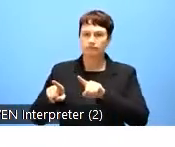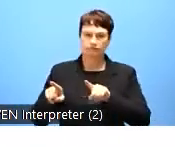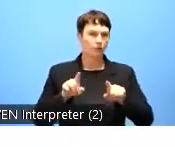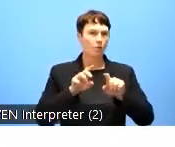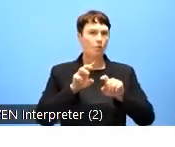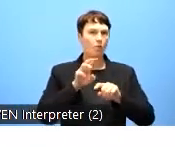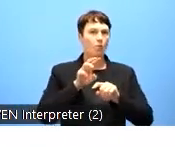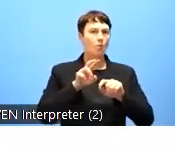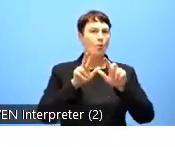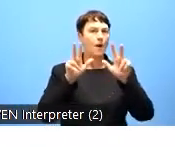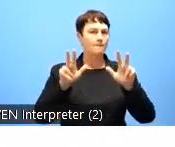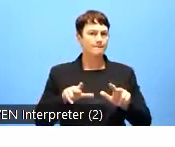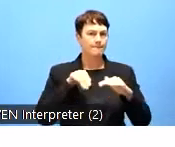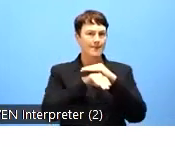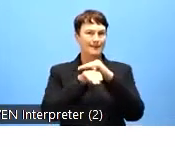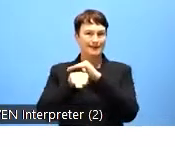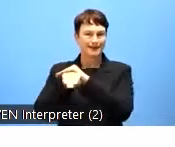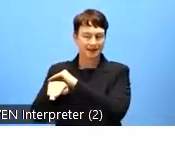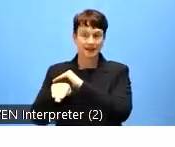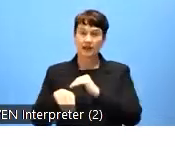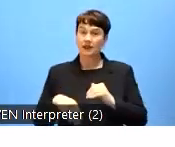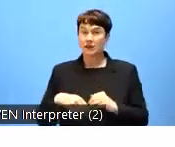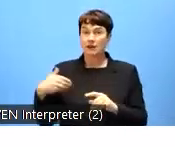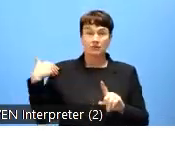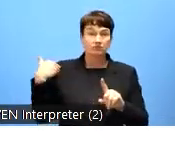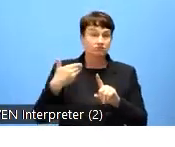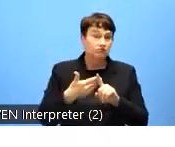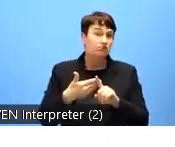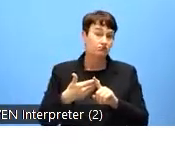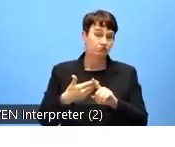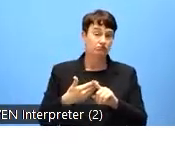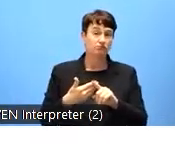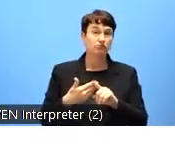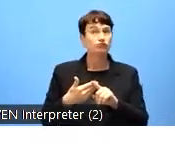The past 2 years, indeed the past 12 months have seen considerable progress on digital